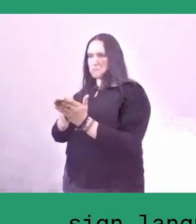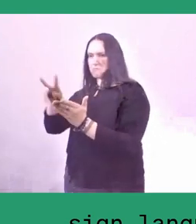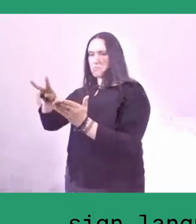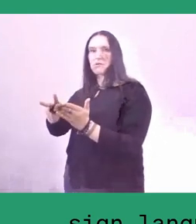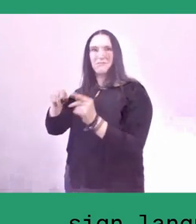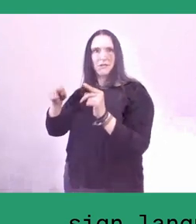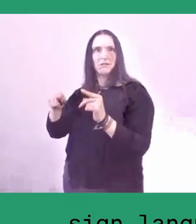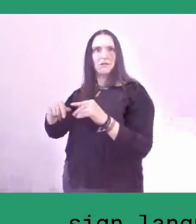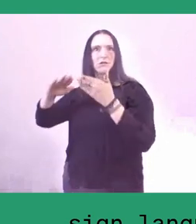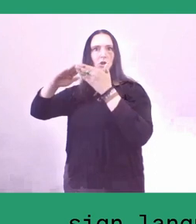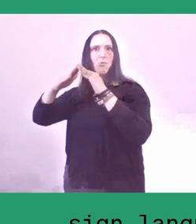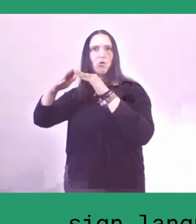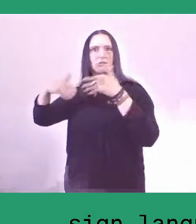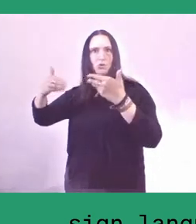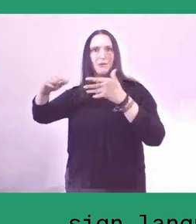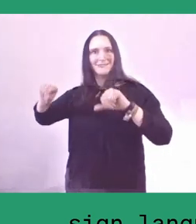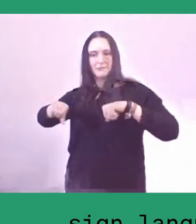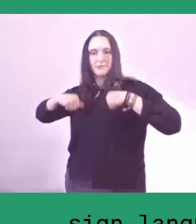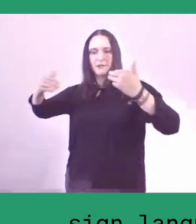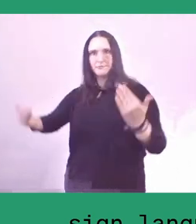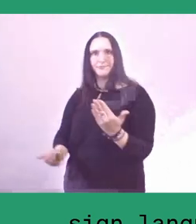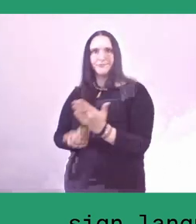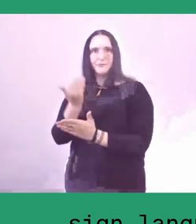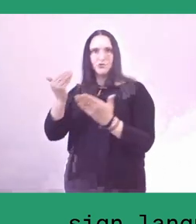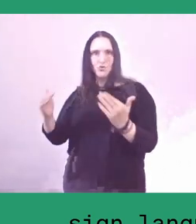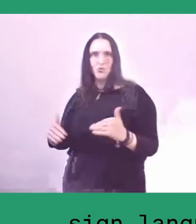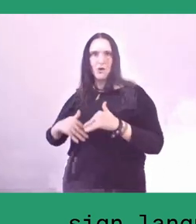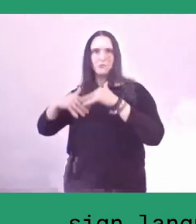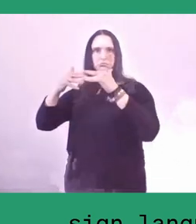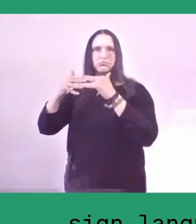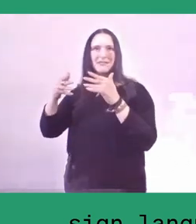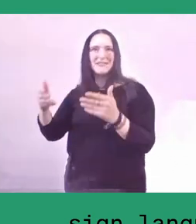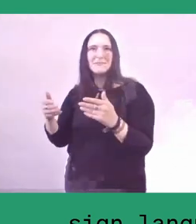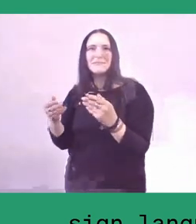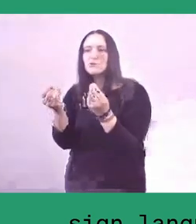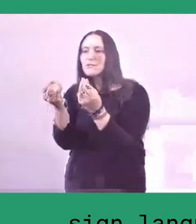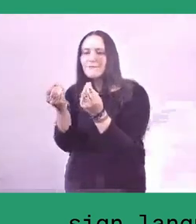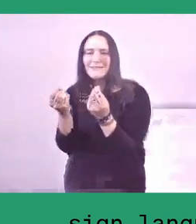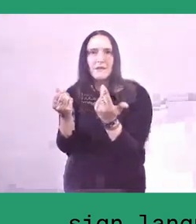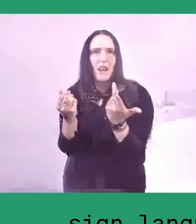So, it's not only as a physical entity, but the spirit behind it